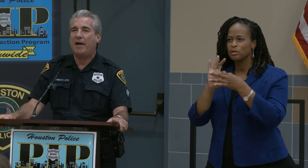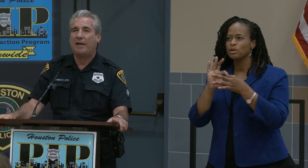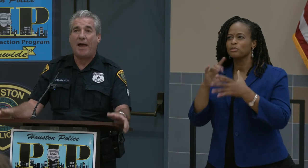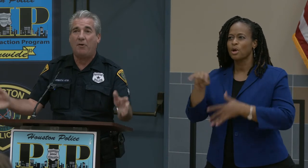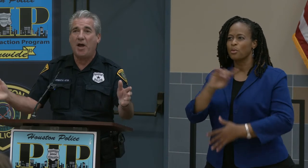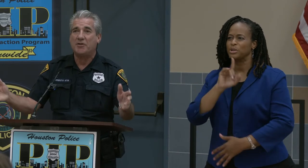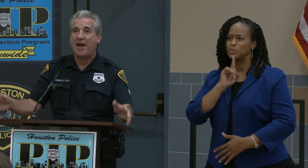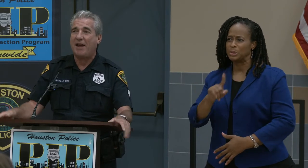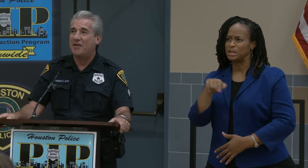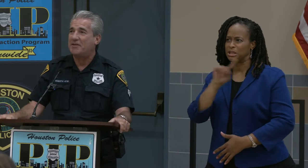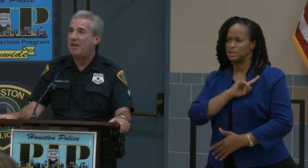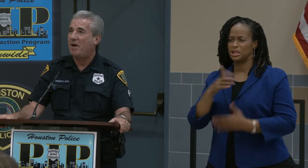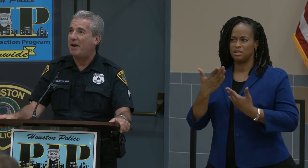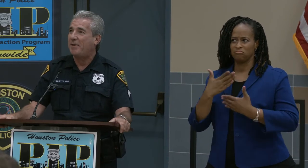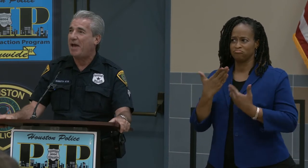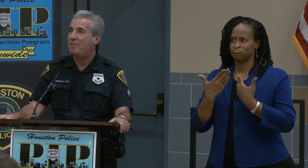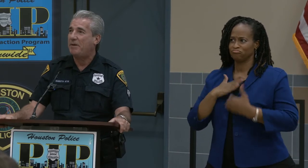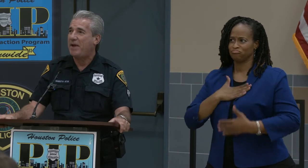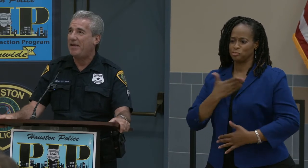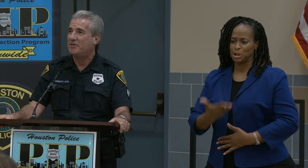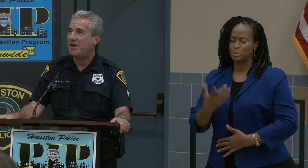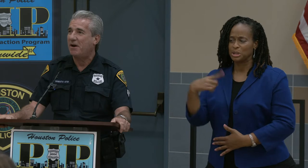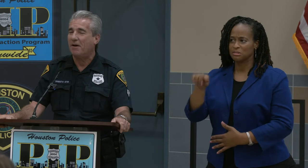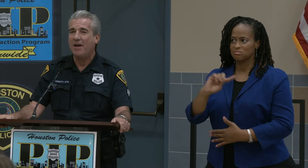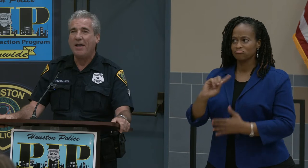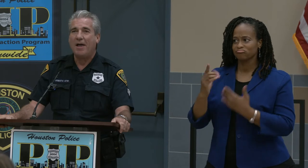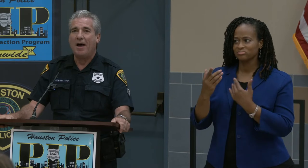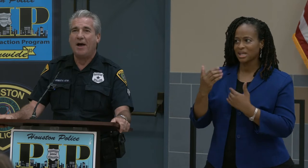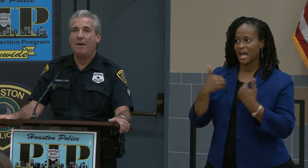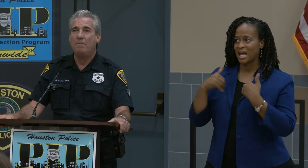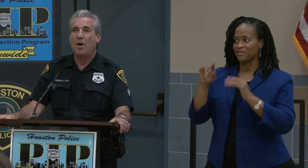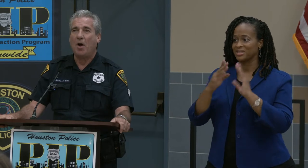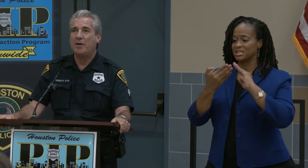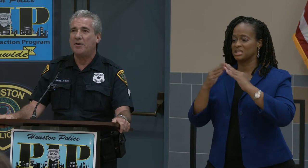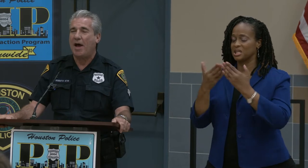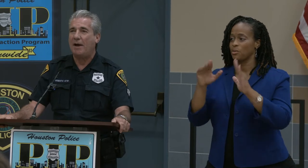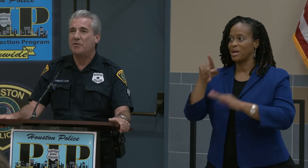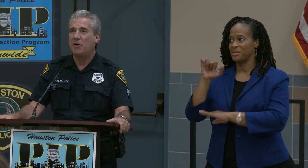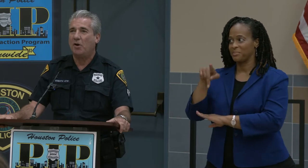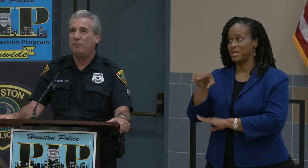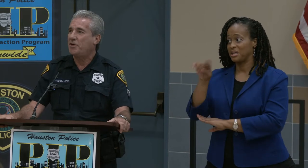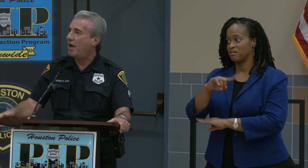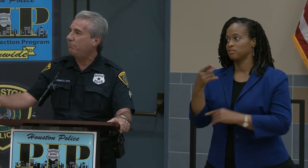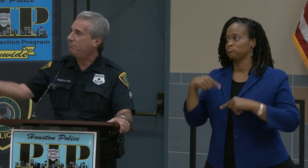allowing us to have the citywide PIP meetings here on their dime. So Doug,